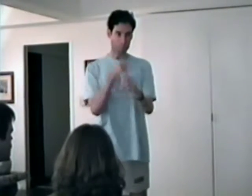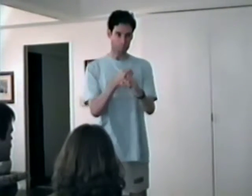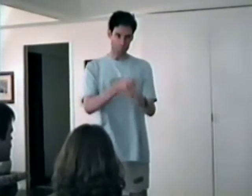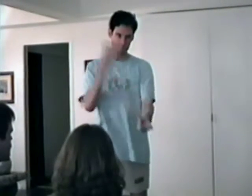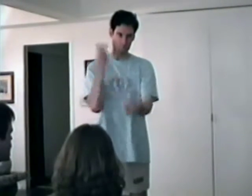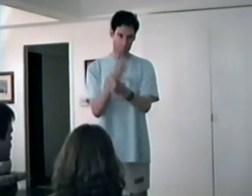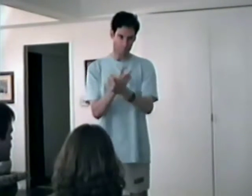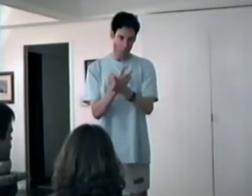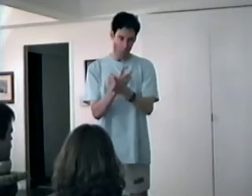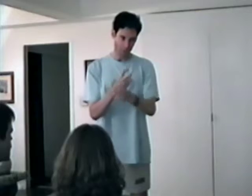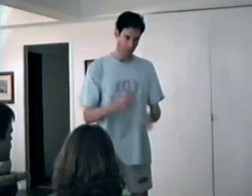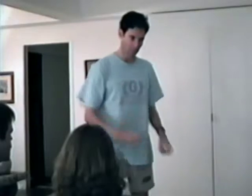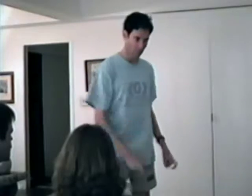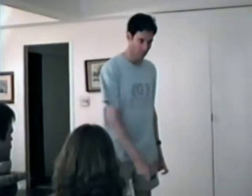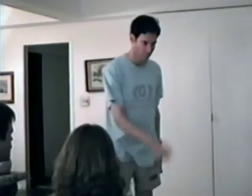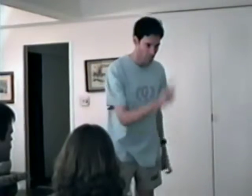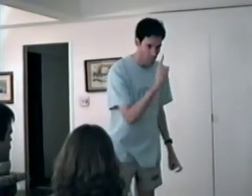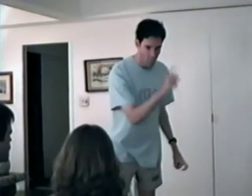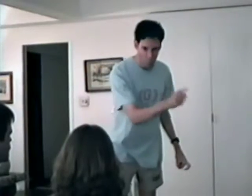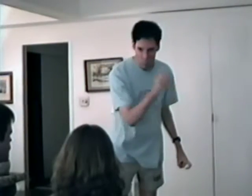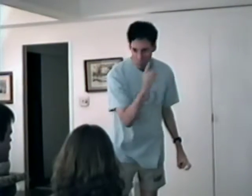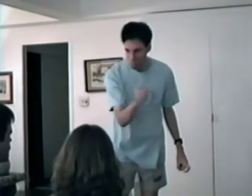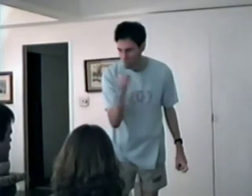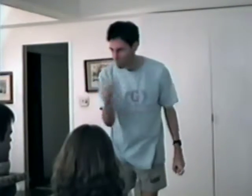and one by one! and one by one !